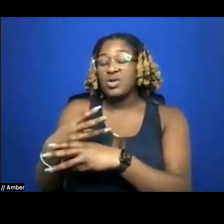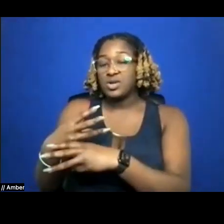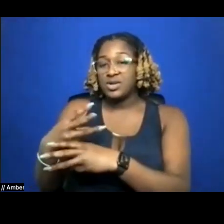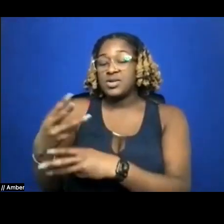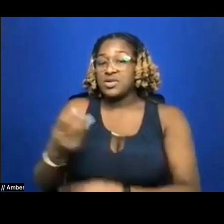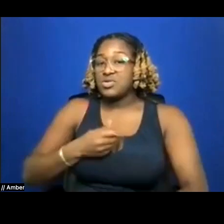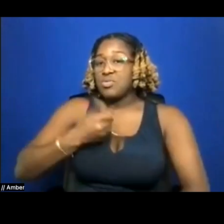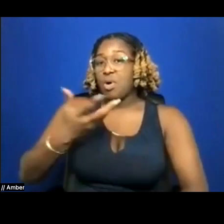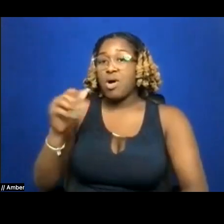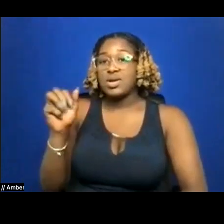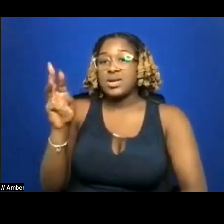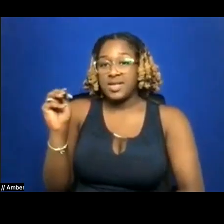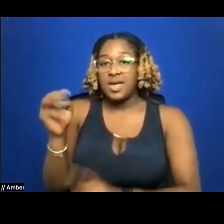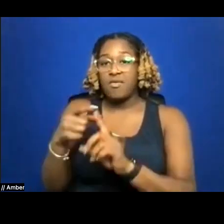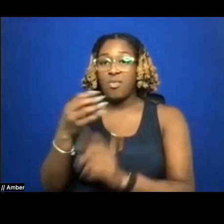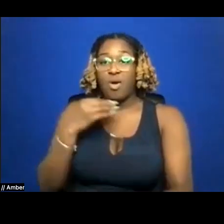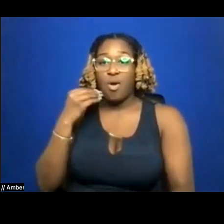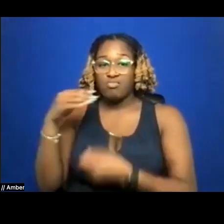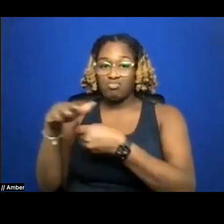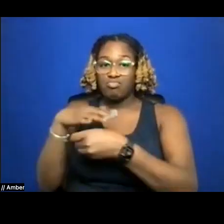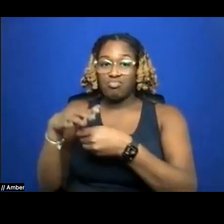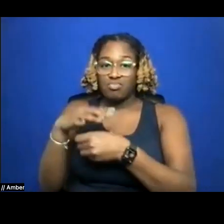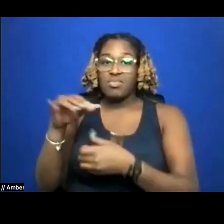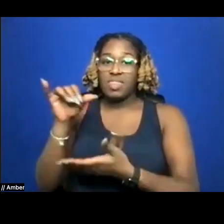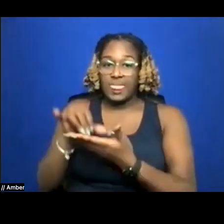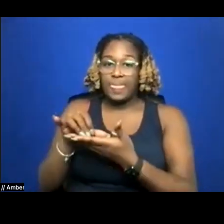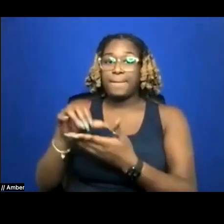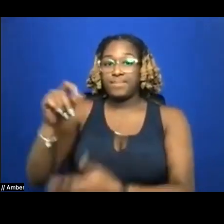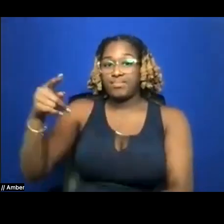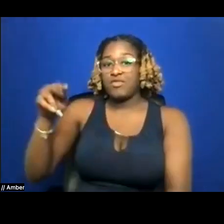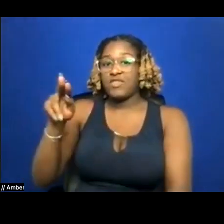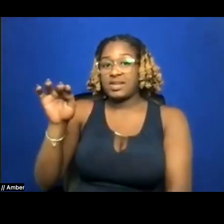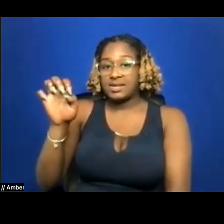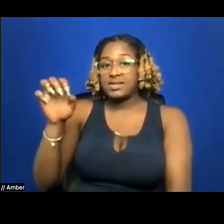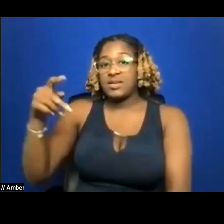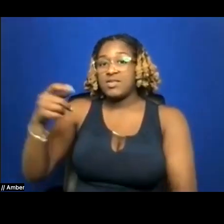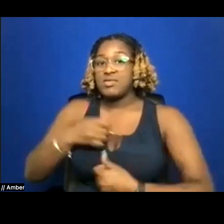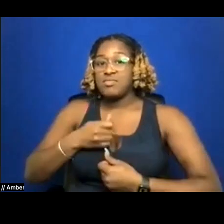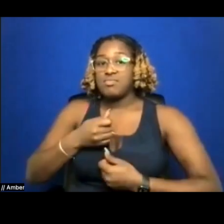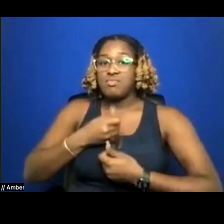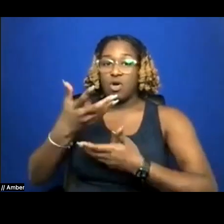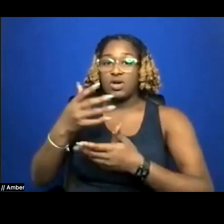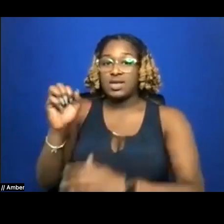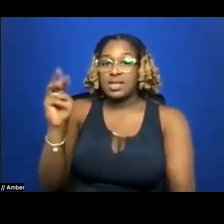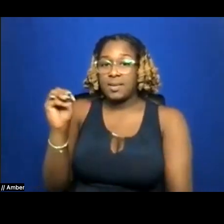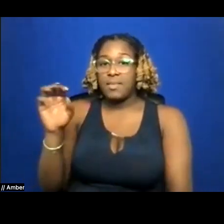her home venue at the Providence Poetry Slam, Chrysanthemum produced & wrote ANTHEM at the